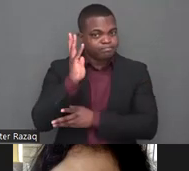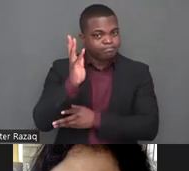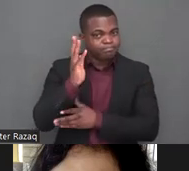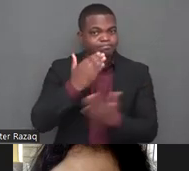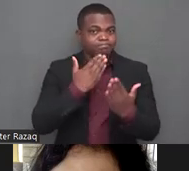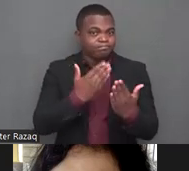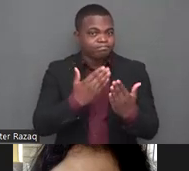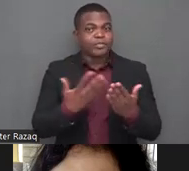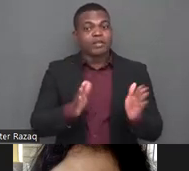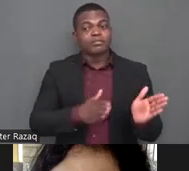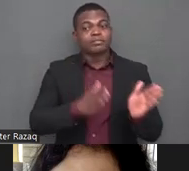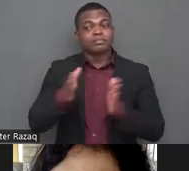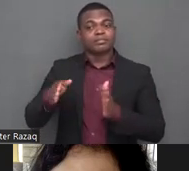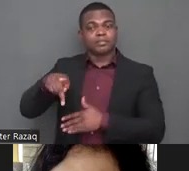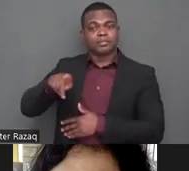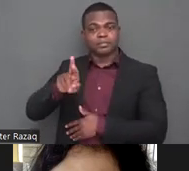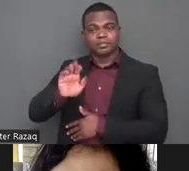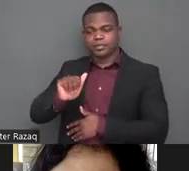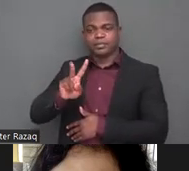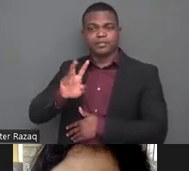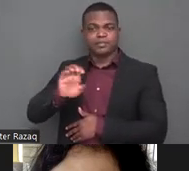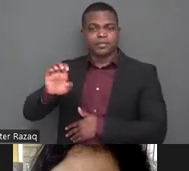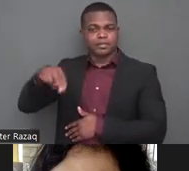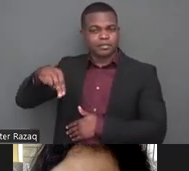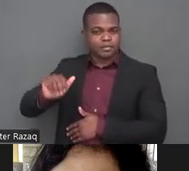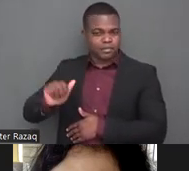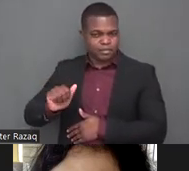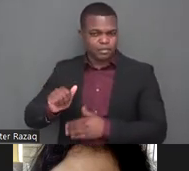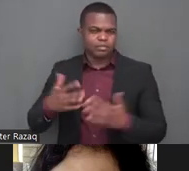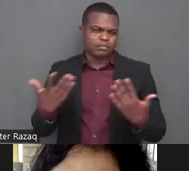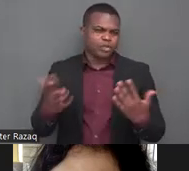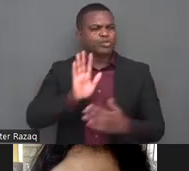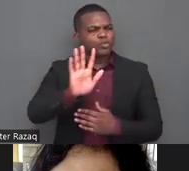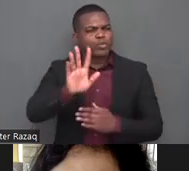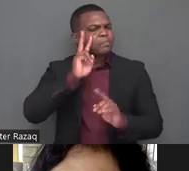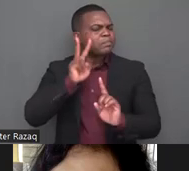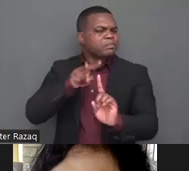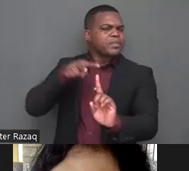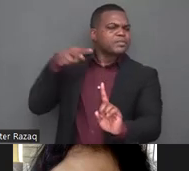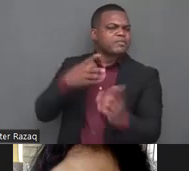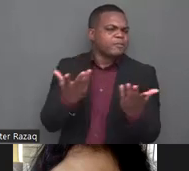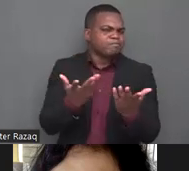uh of um how well we're we're creating and supporting inclusive digital classrooms